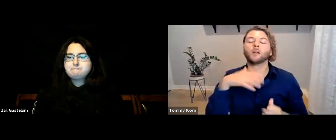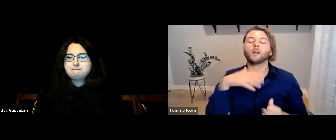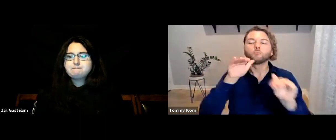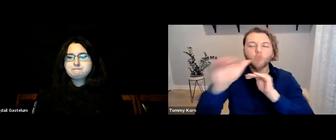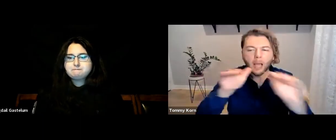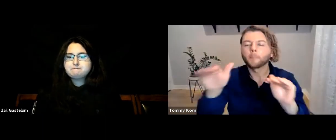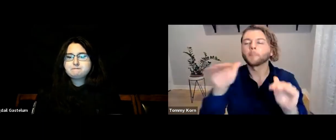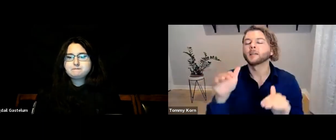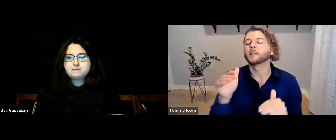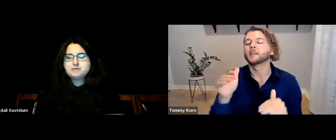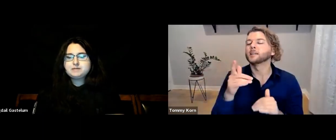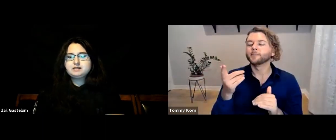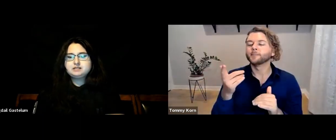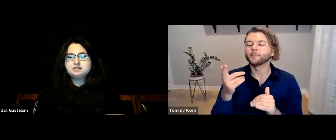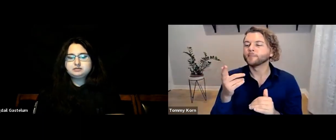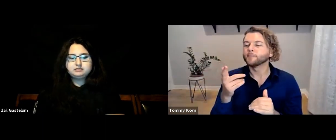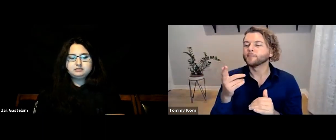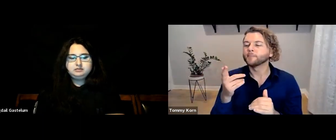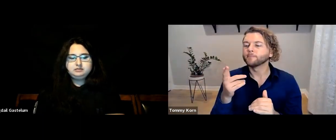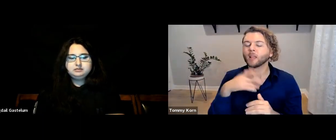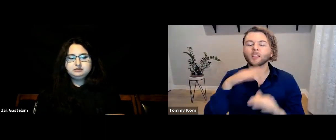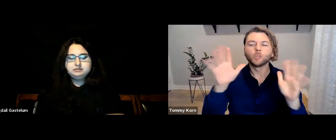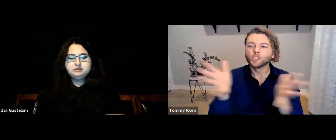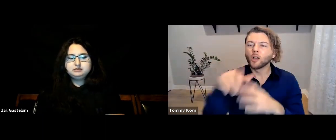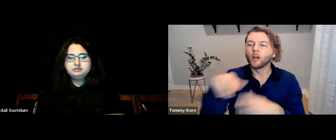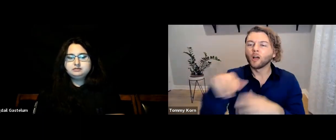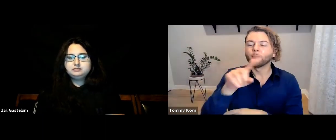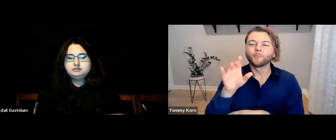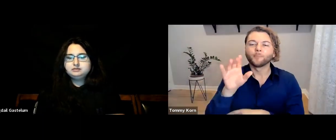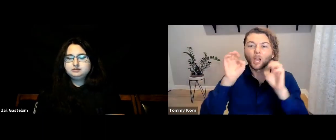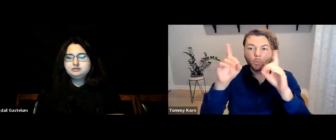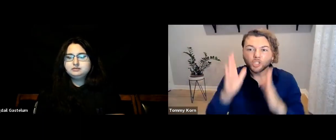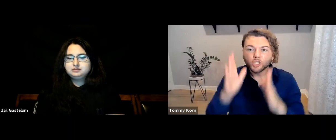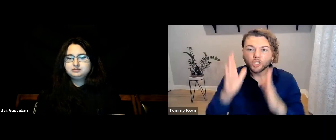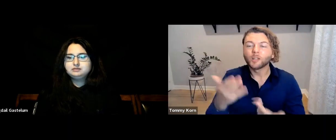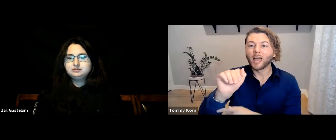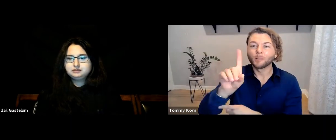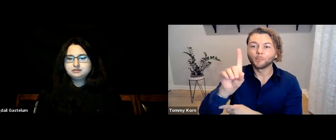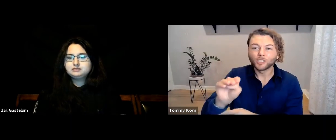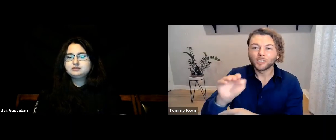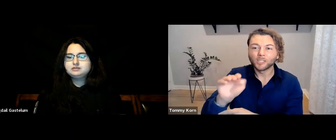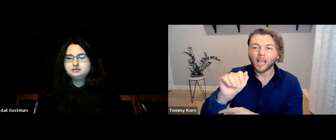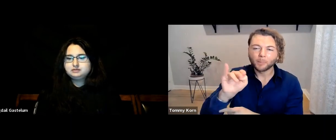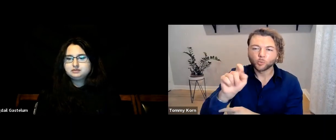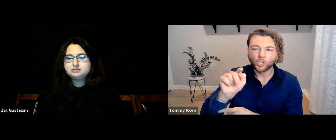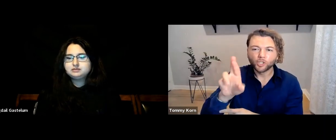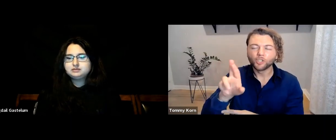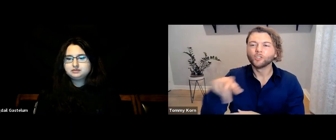I want to remind and encourage educators and administrators,